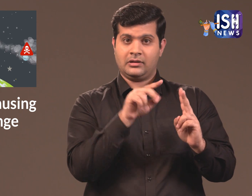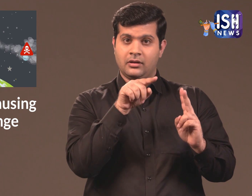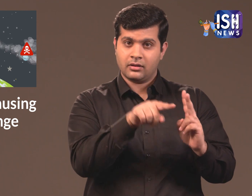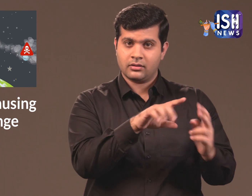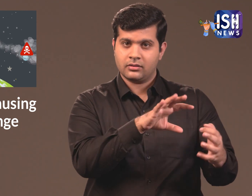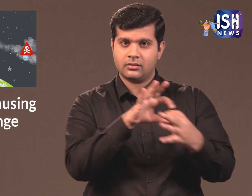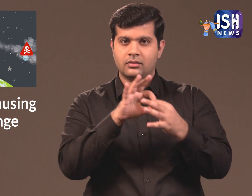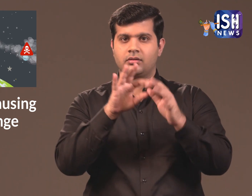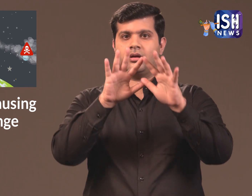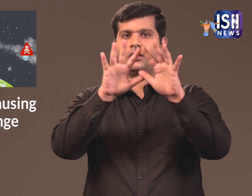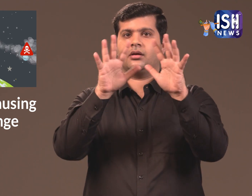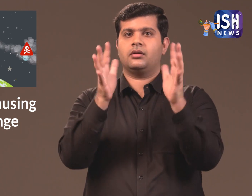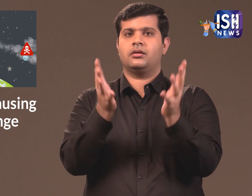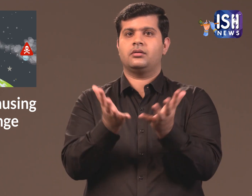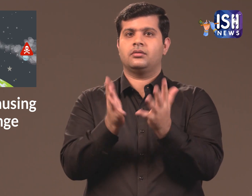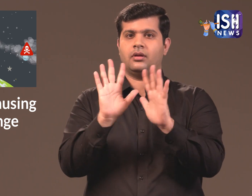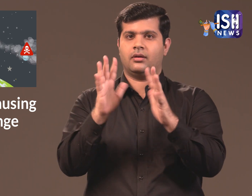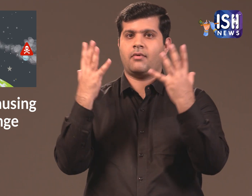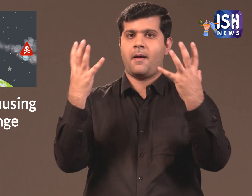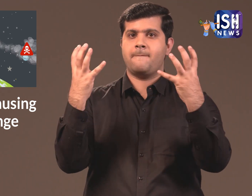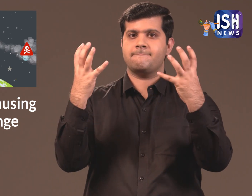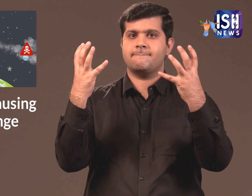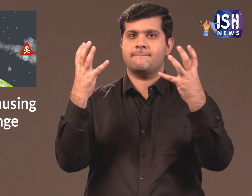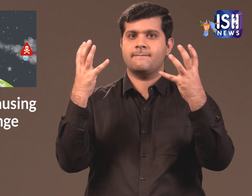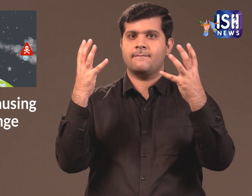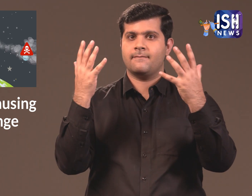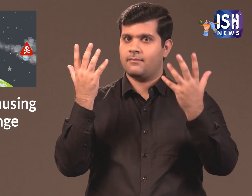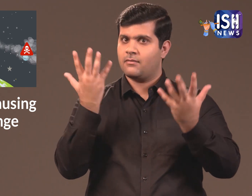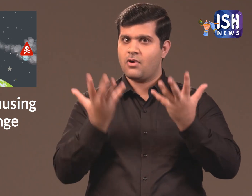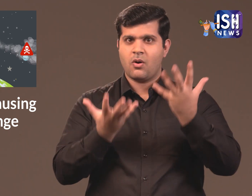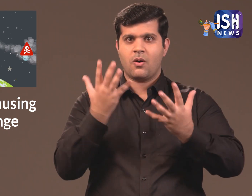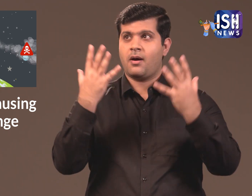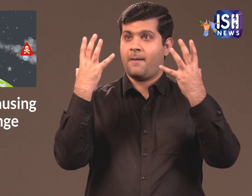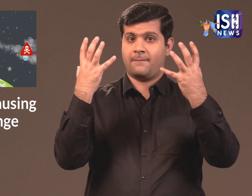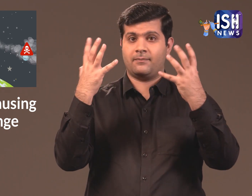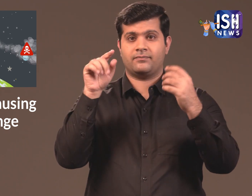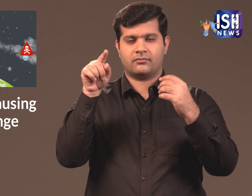the same phenomena occurs on earth where the heat is trapped within our atmosphere.